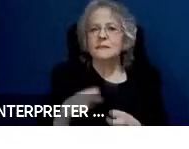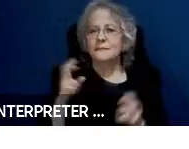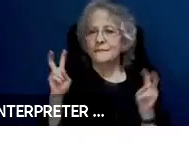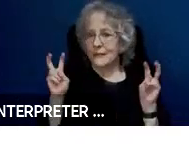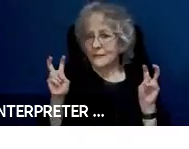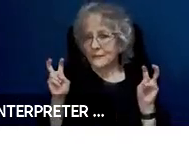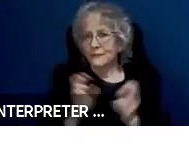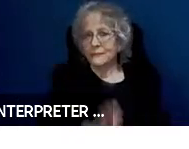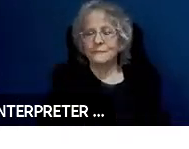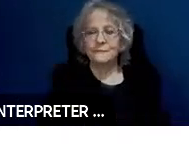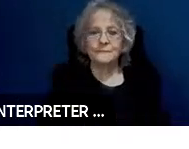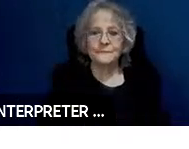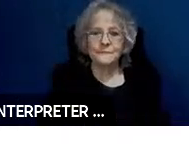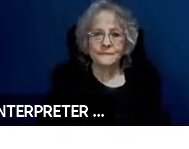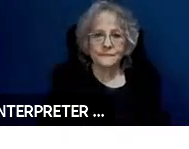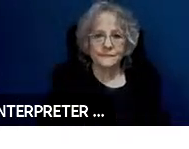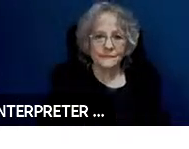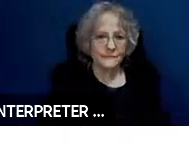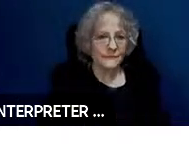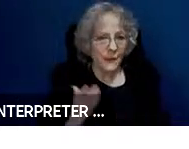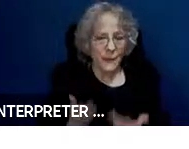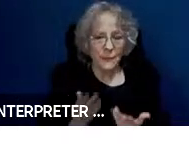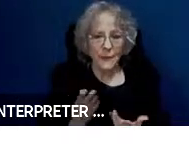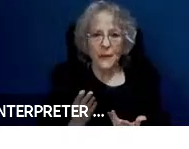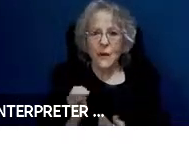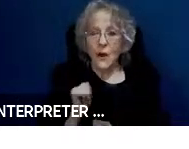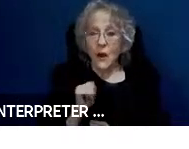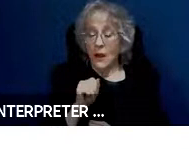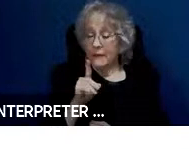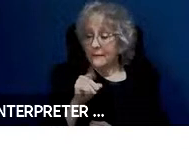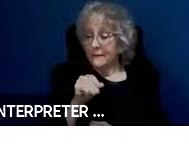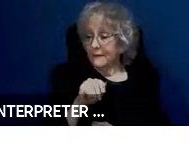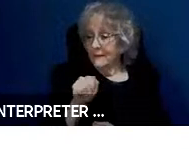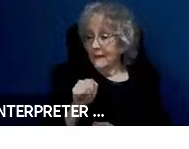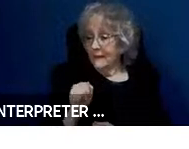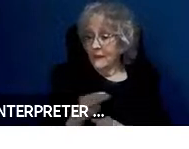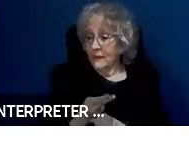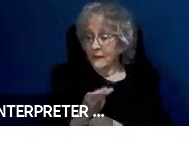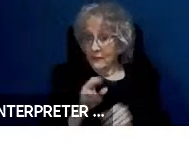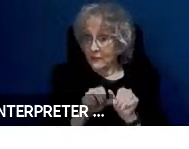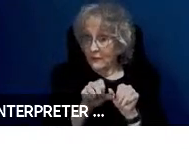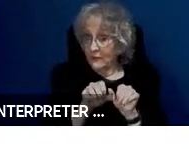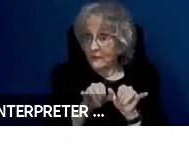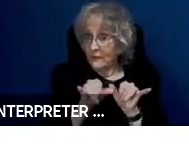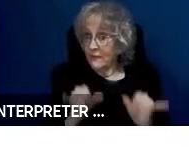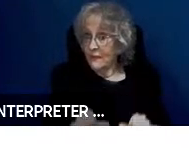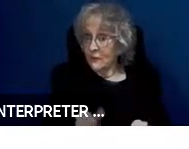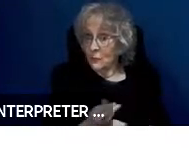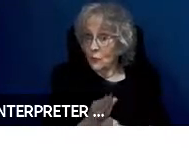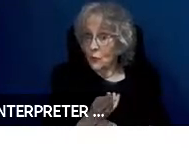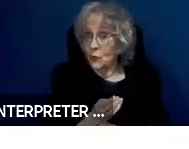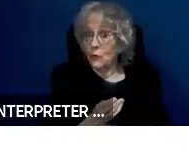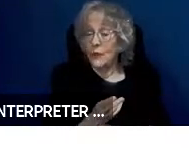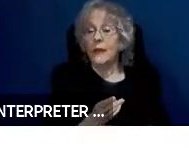perhaps something like all data that is used by the system is overseen by an external privacy